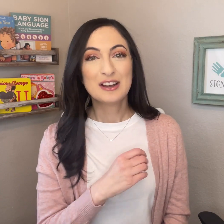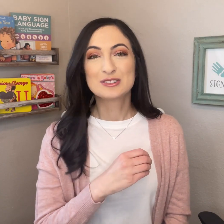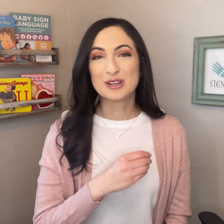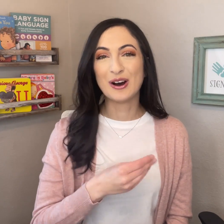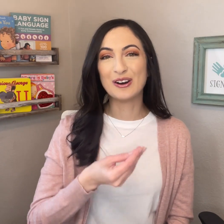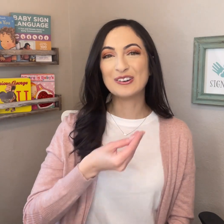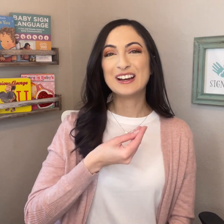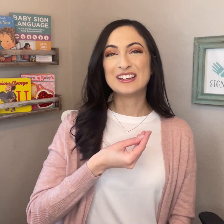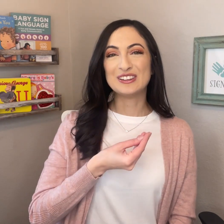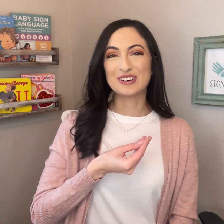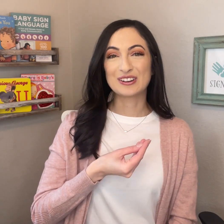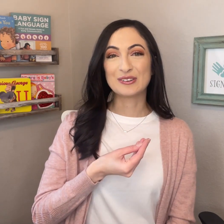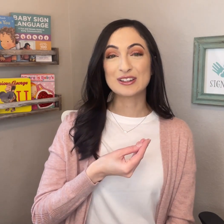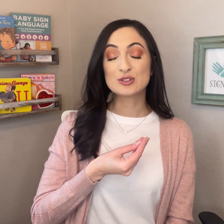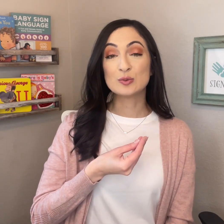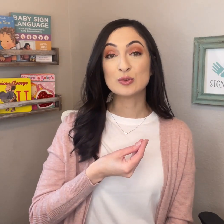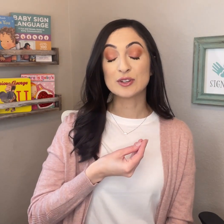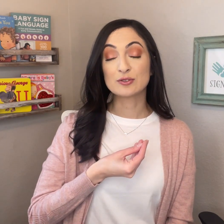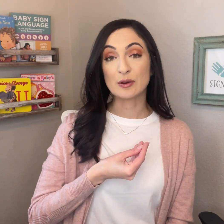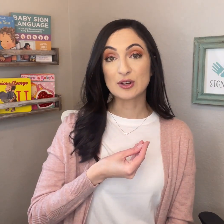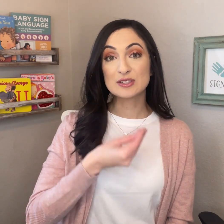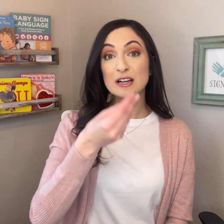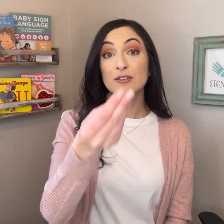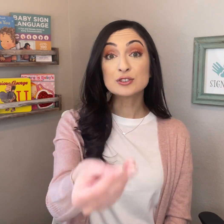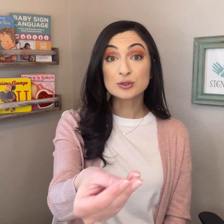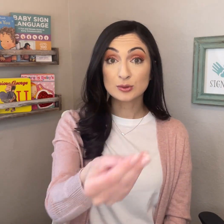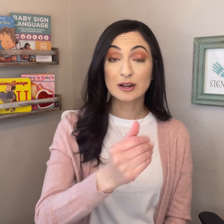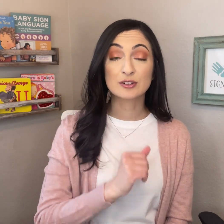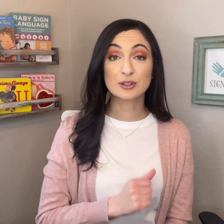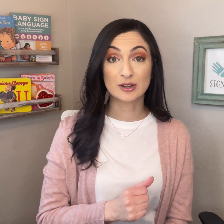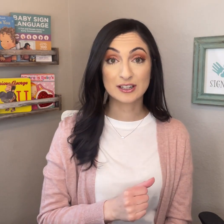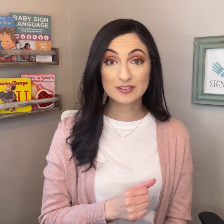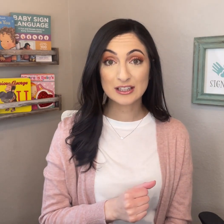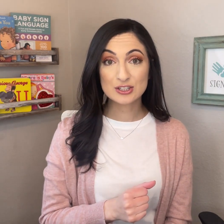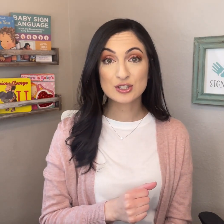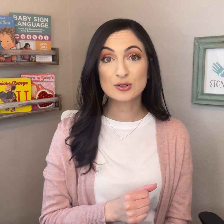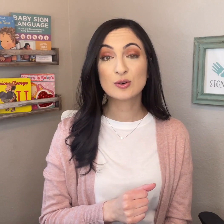So you are going to move it from yourself to whoever you are giving it to.